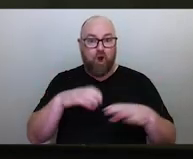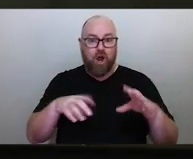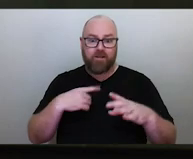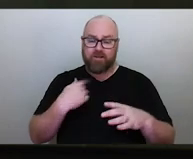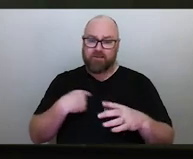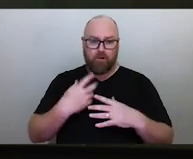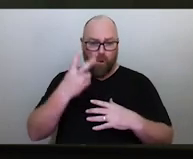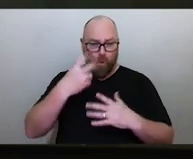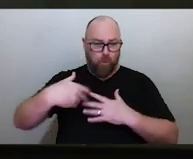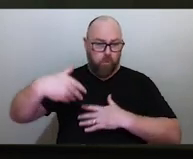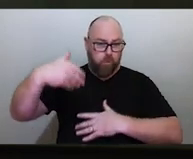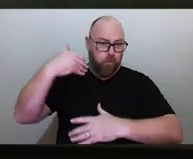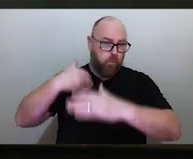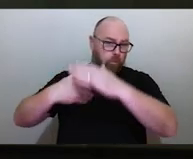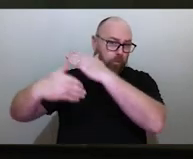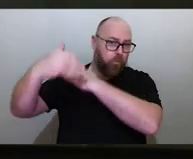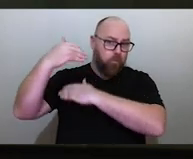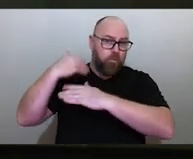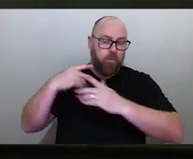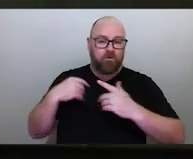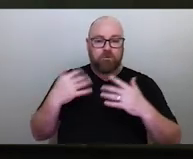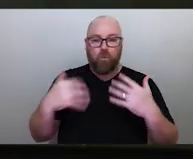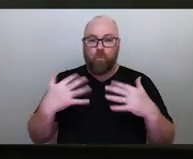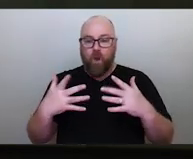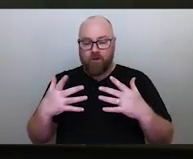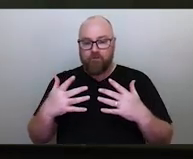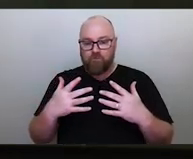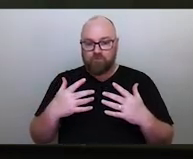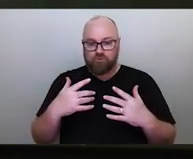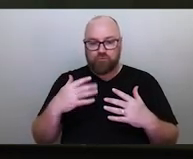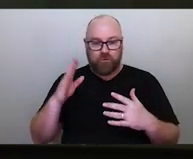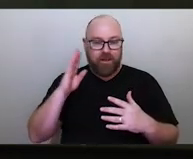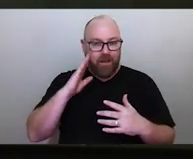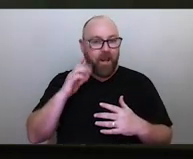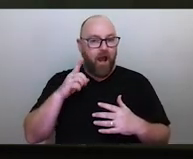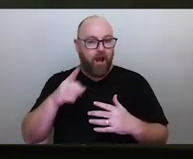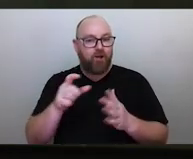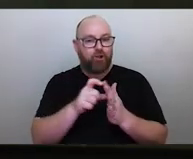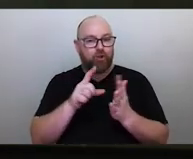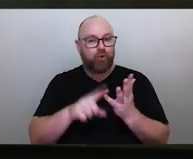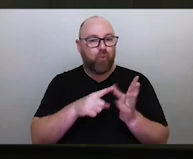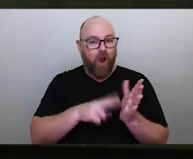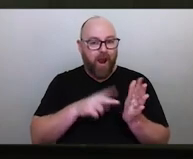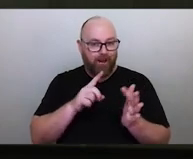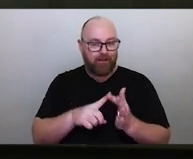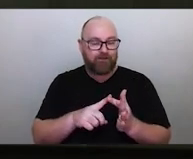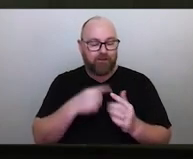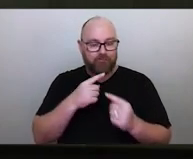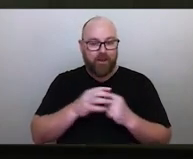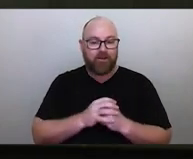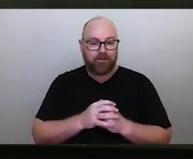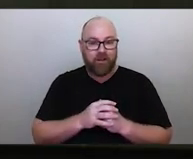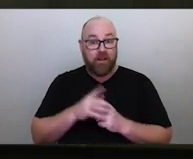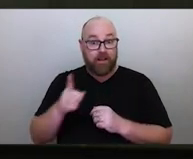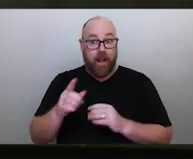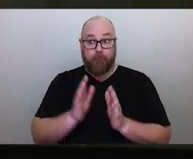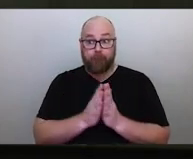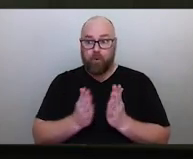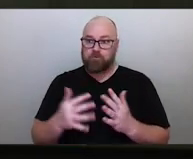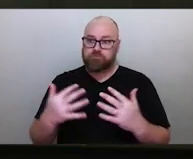and it was really wonderful to hear Duane explain that. I heartily recommend his book. It's extremely readable and fascinating from start to finish.